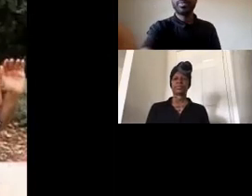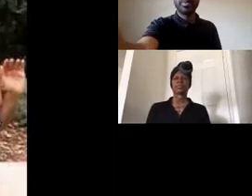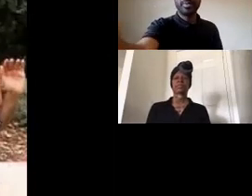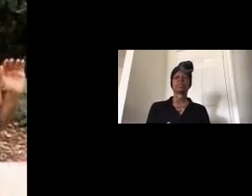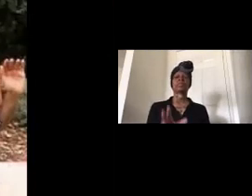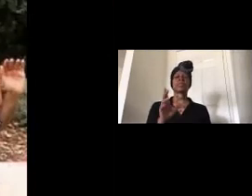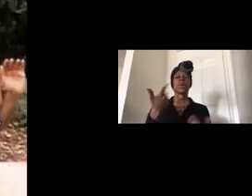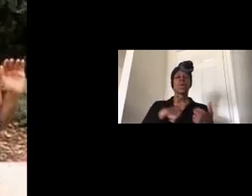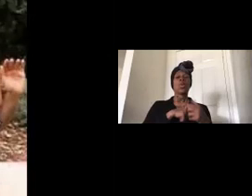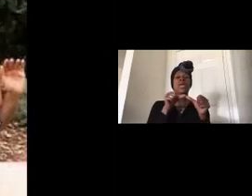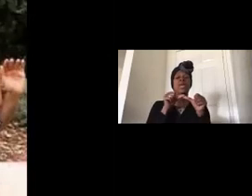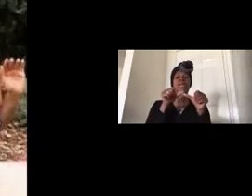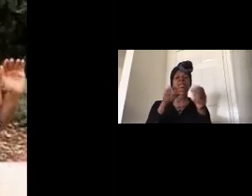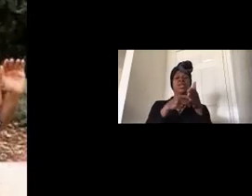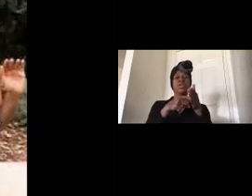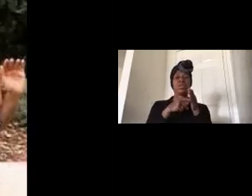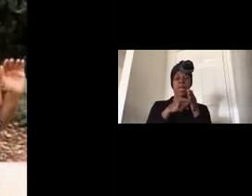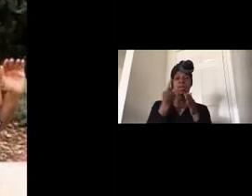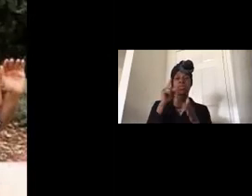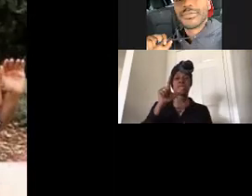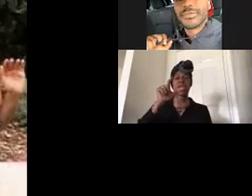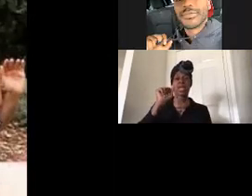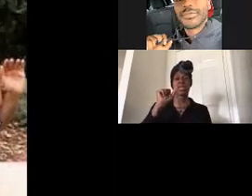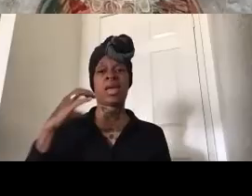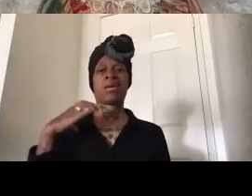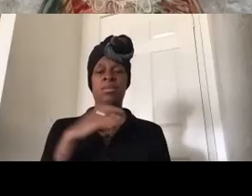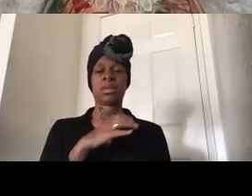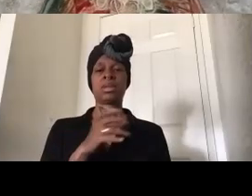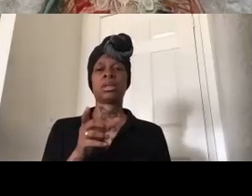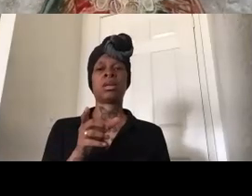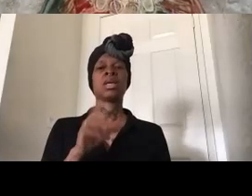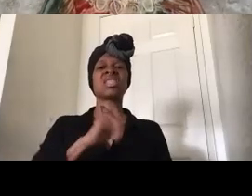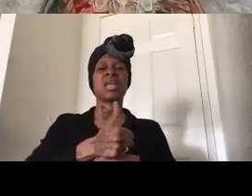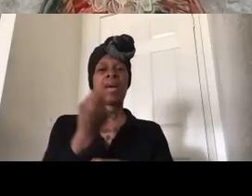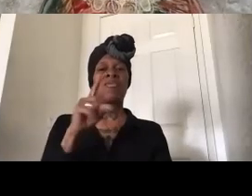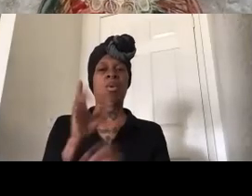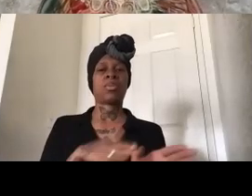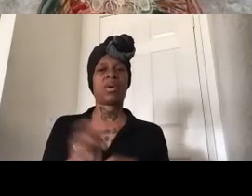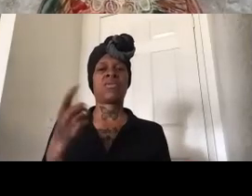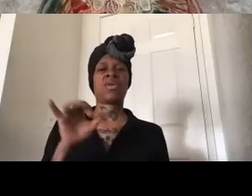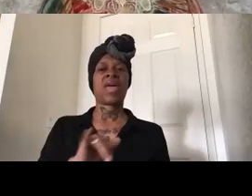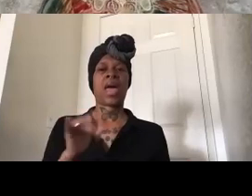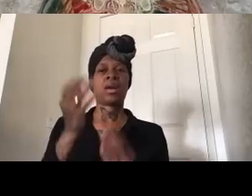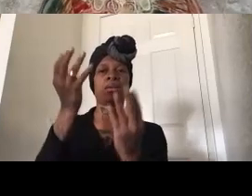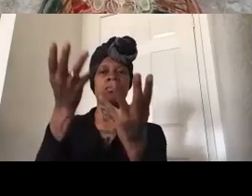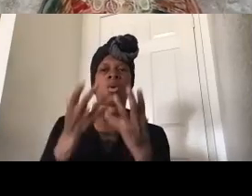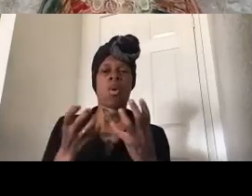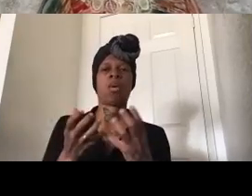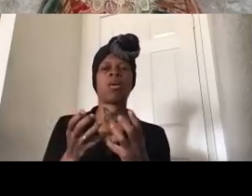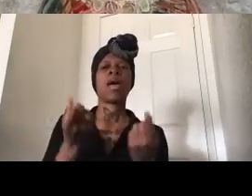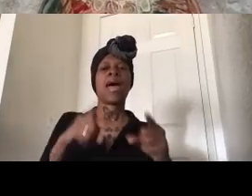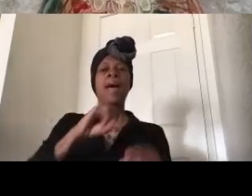was set to hear that call and that happened in june 2015.